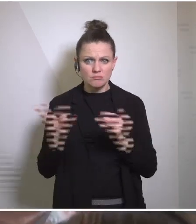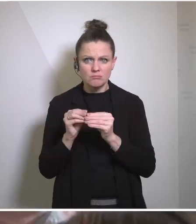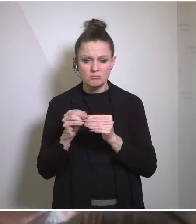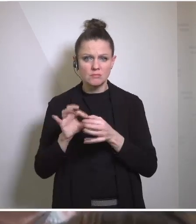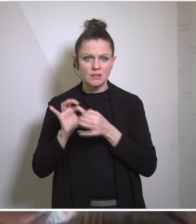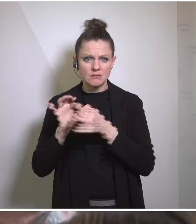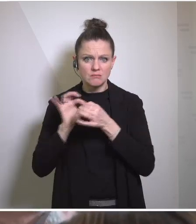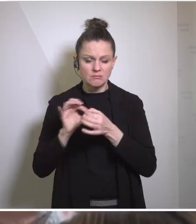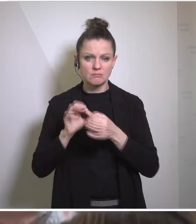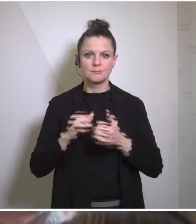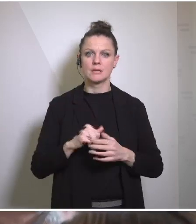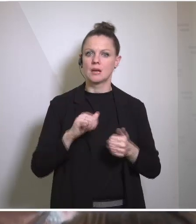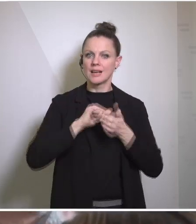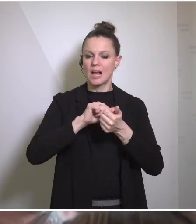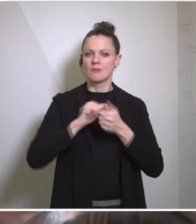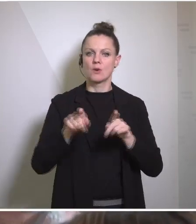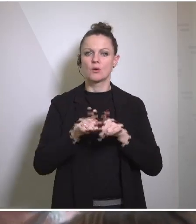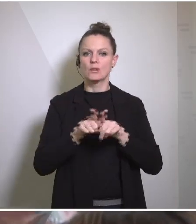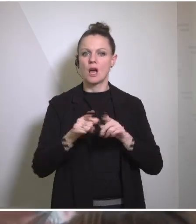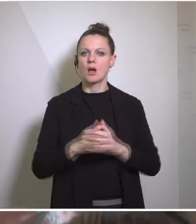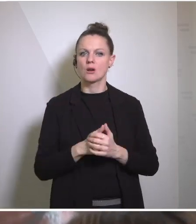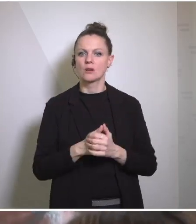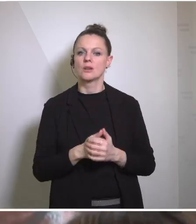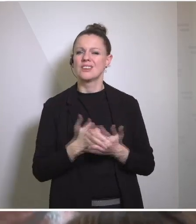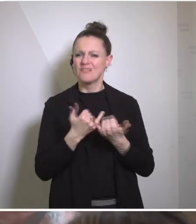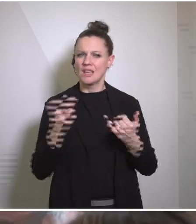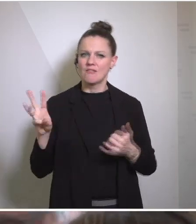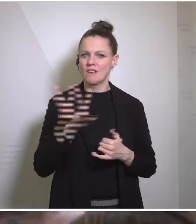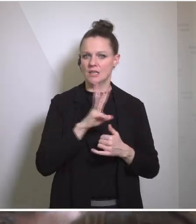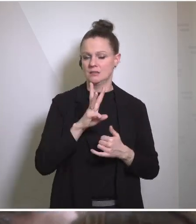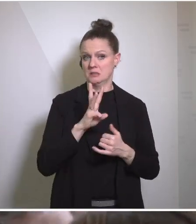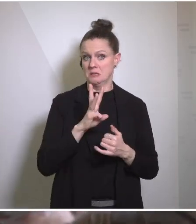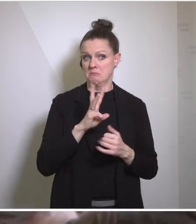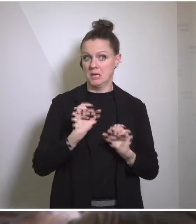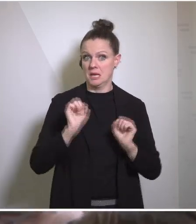and what would be the U.S. and Western response to that? And then very briefly on Haiti, it's